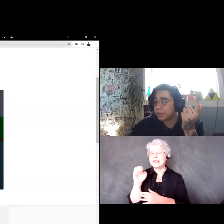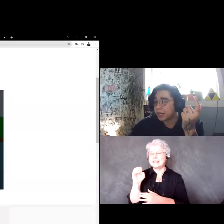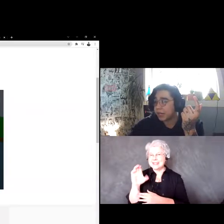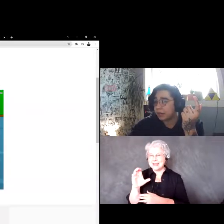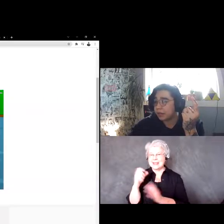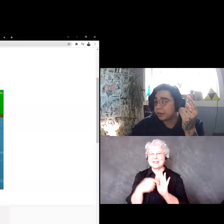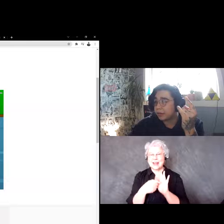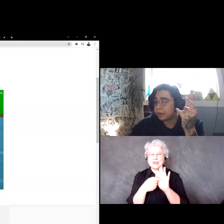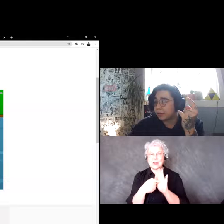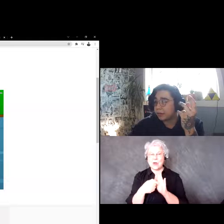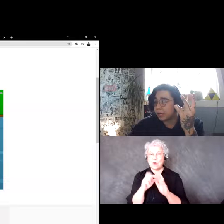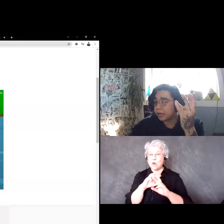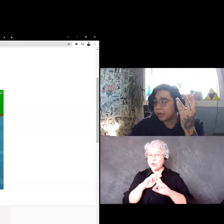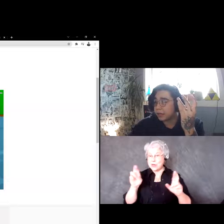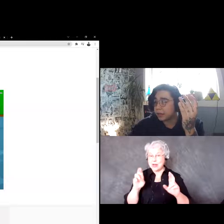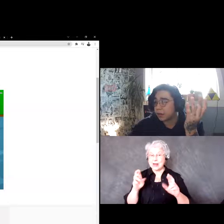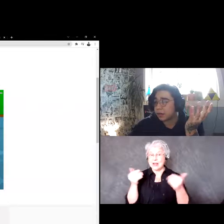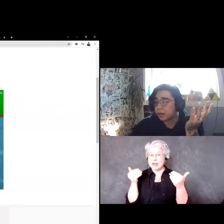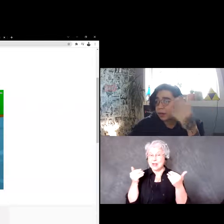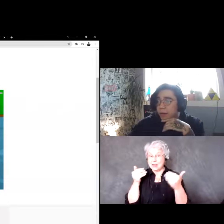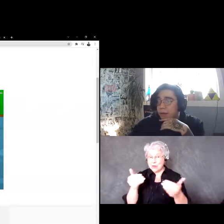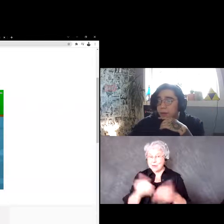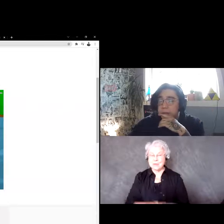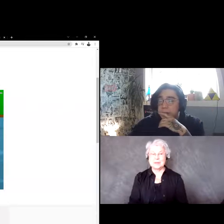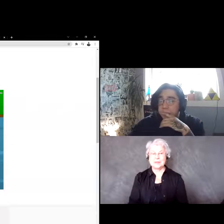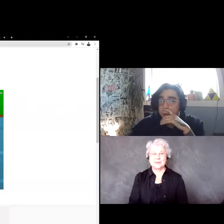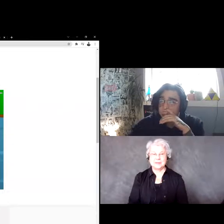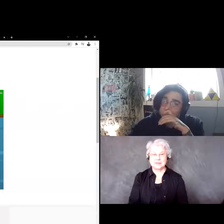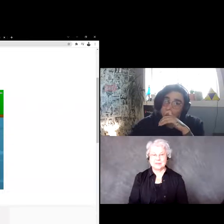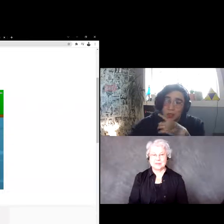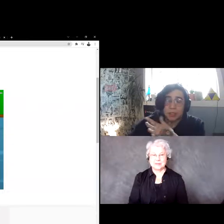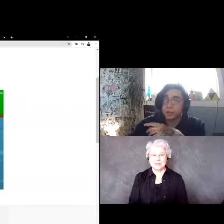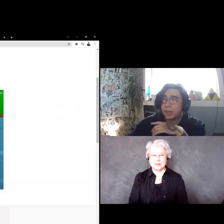set, and start. So with this one,